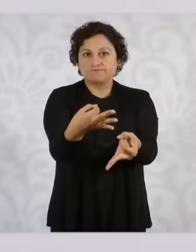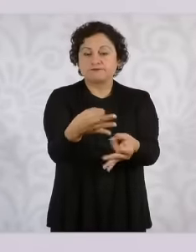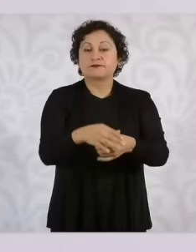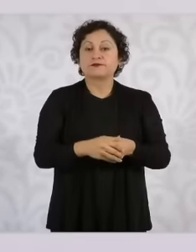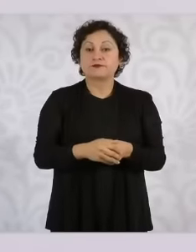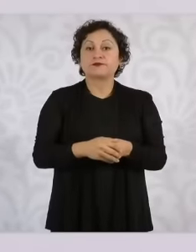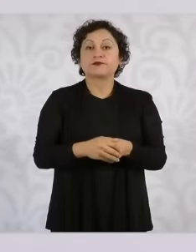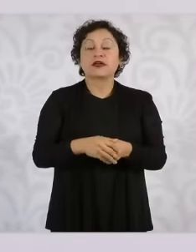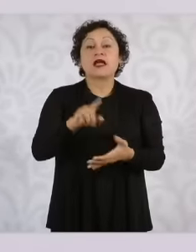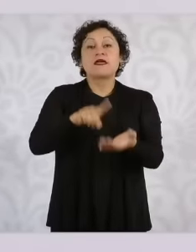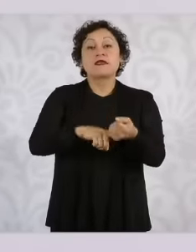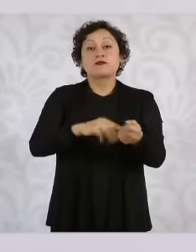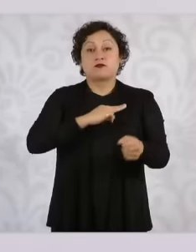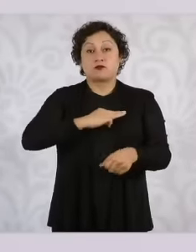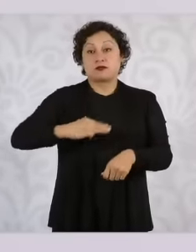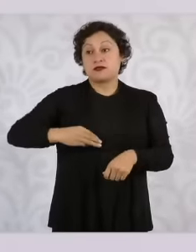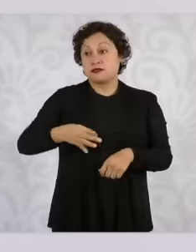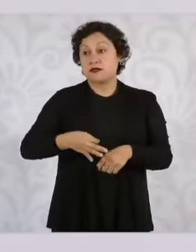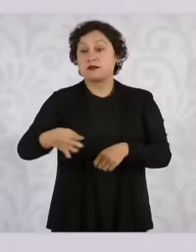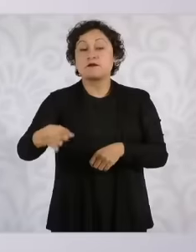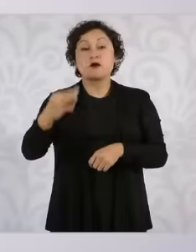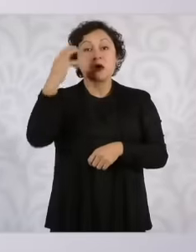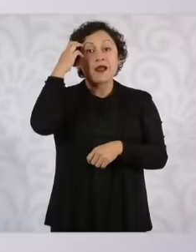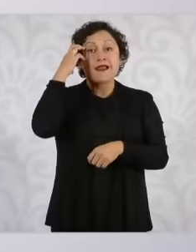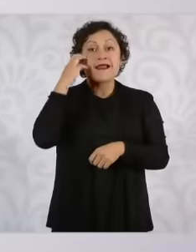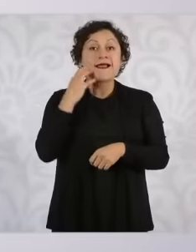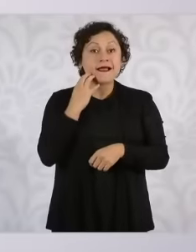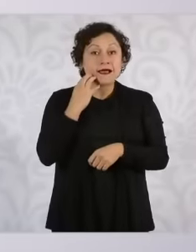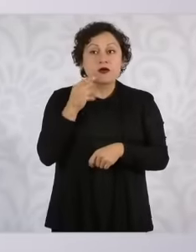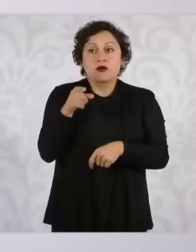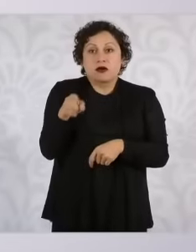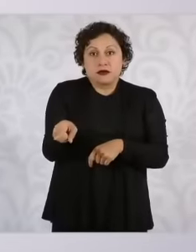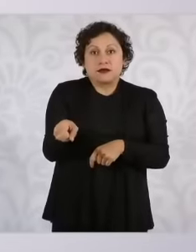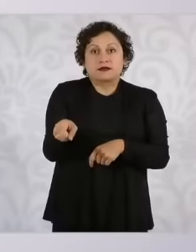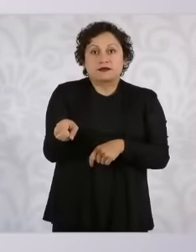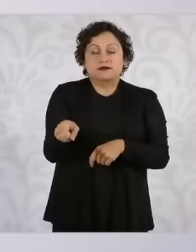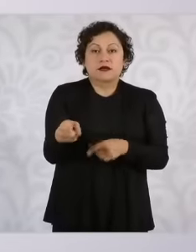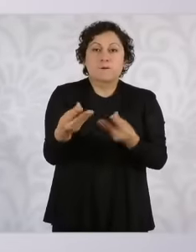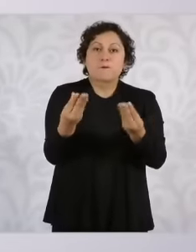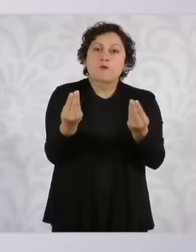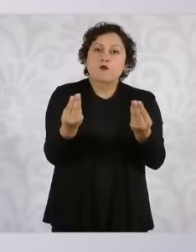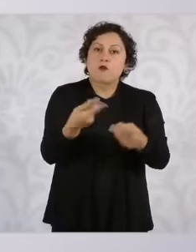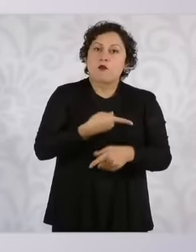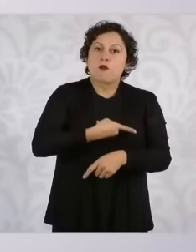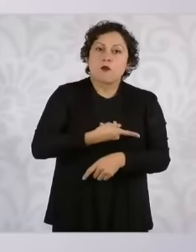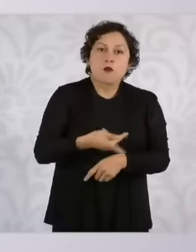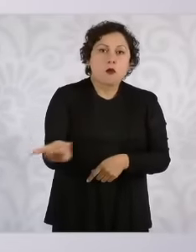incredibly, is the The municipality with the largest number of poor people in the country